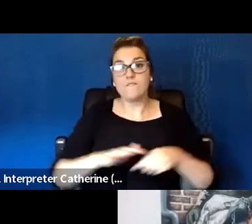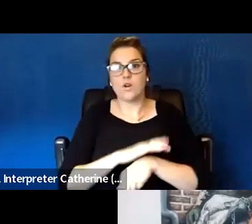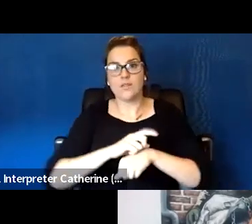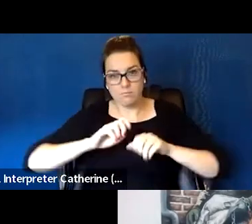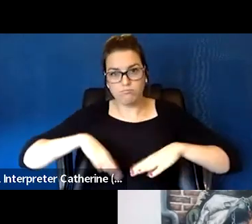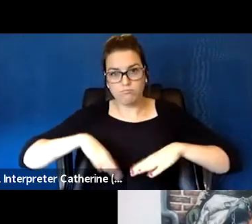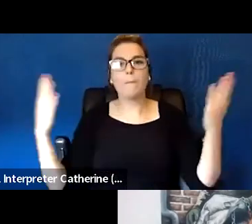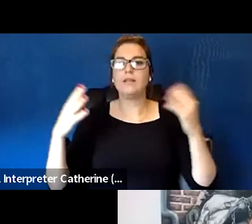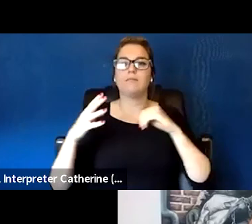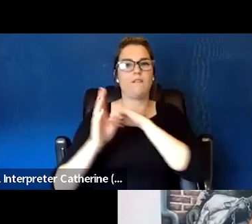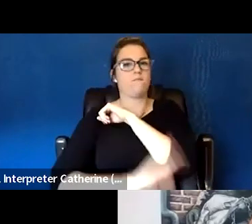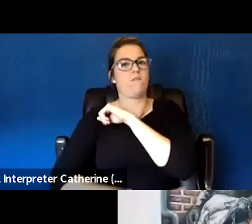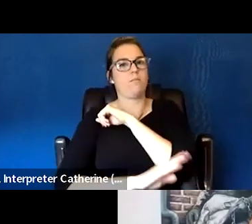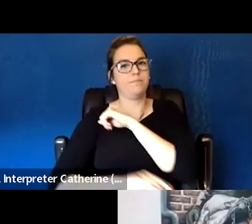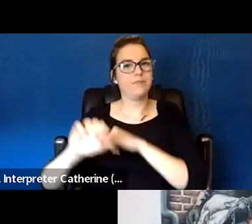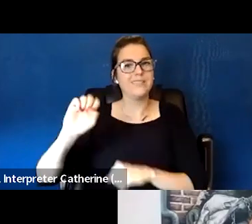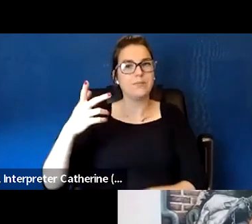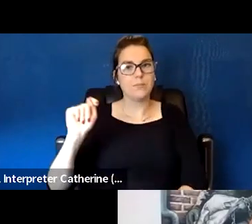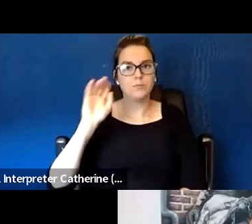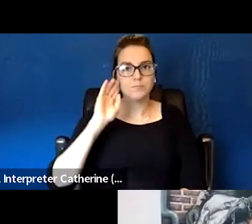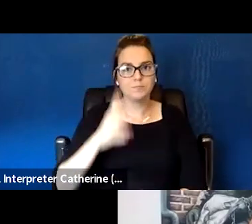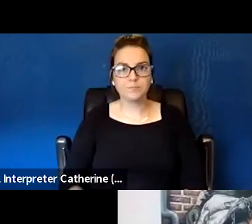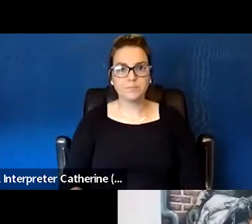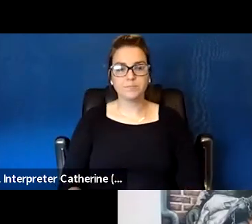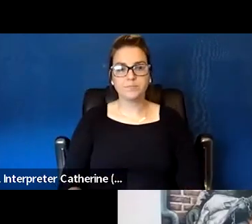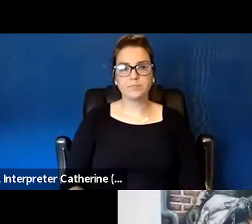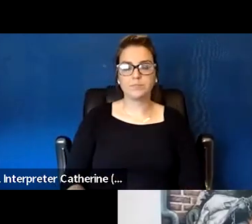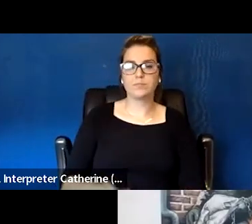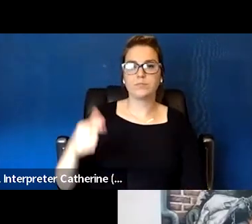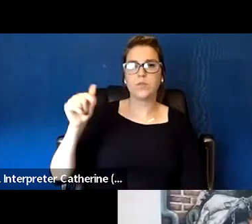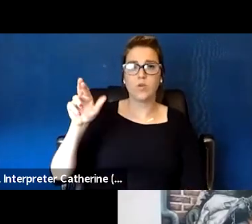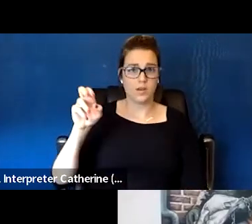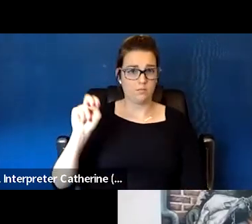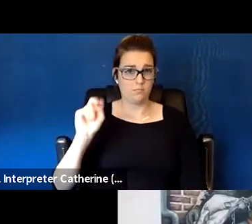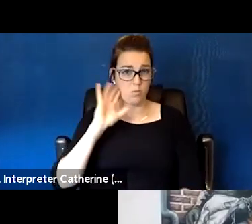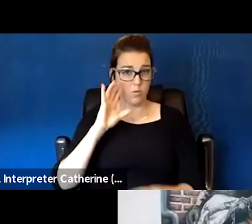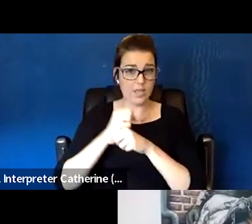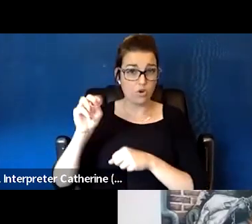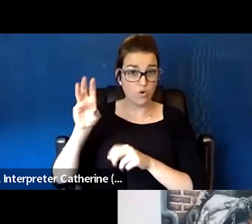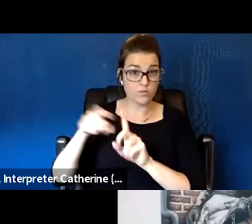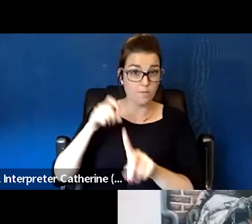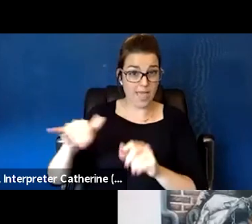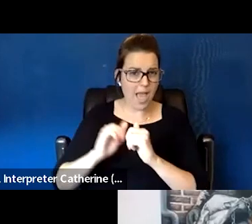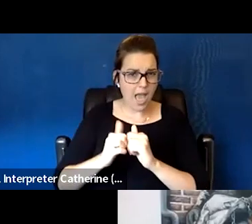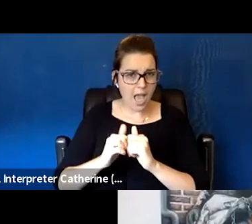Great, thanks. And Donald, would they be able to receive more news about that from the National Coalition for the Homeless website?